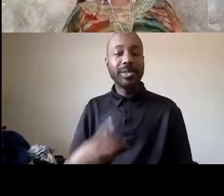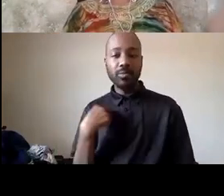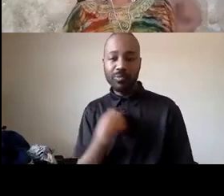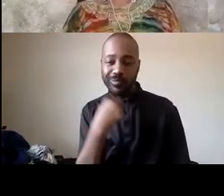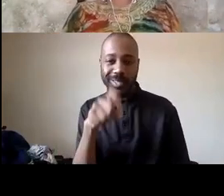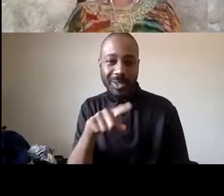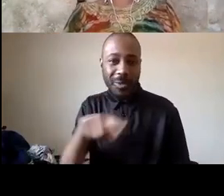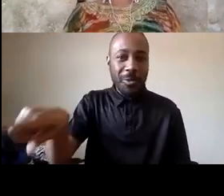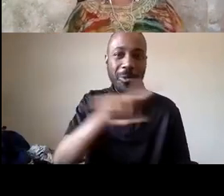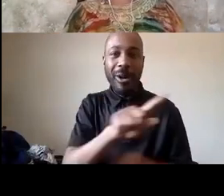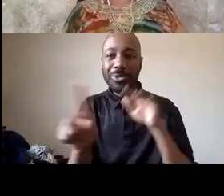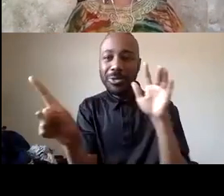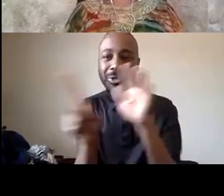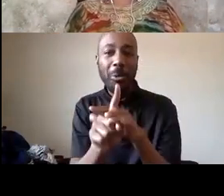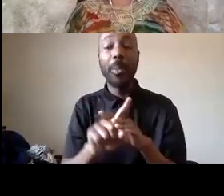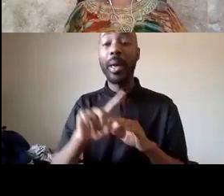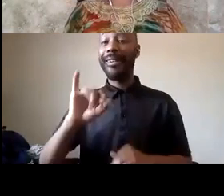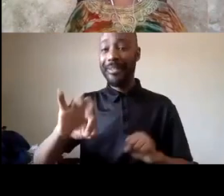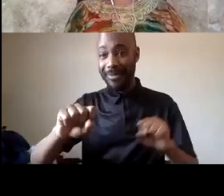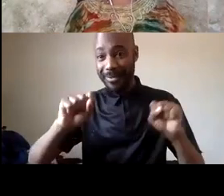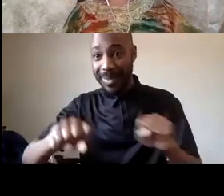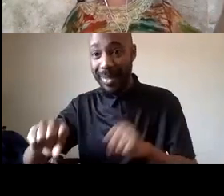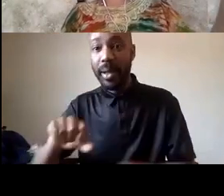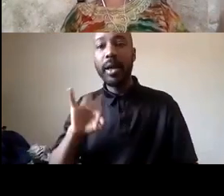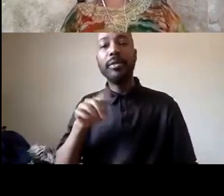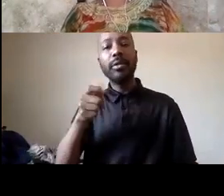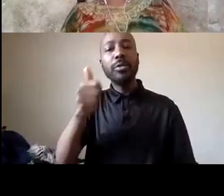if you can if you can if you're immunocompromised if you have